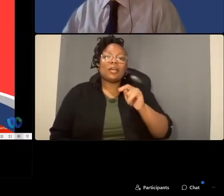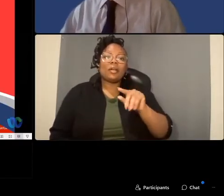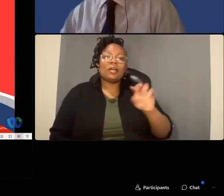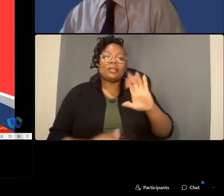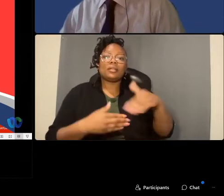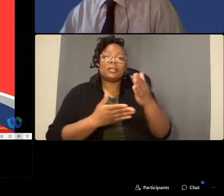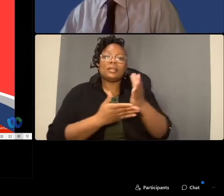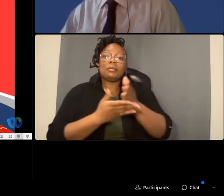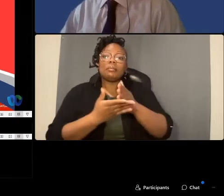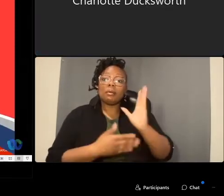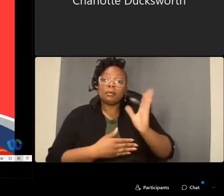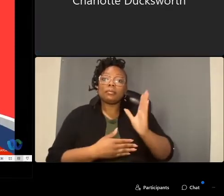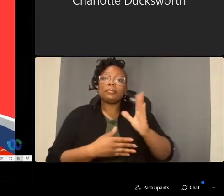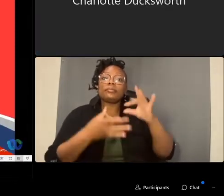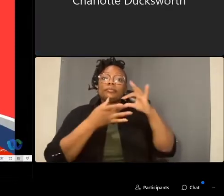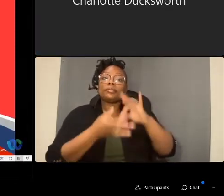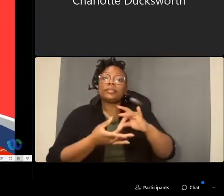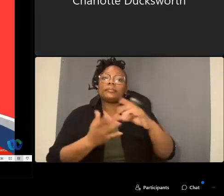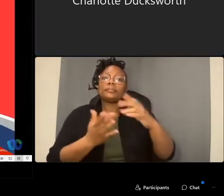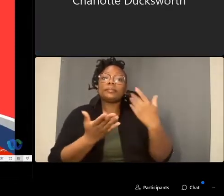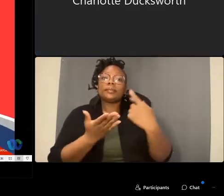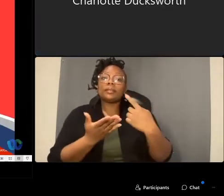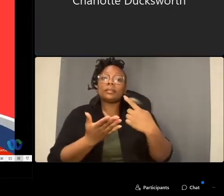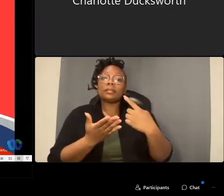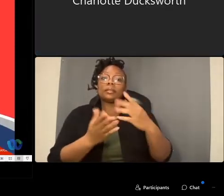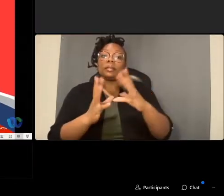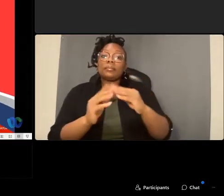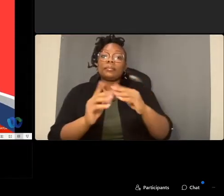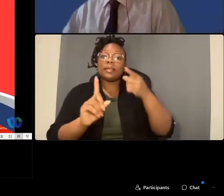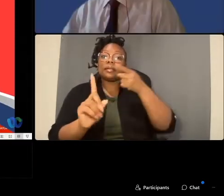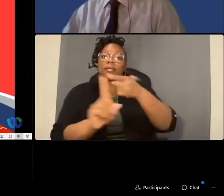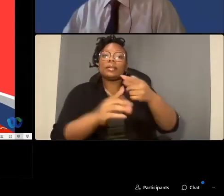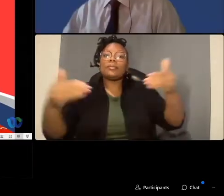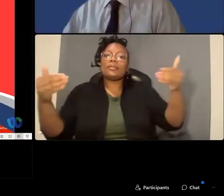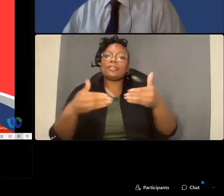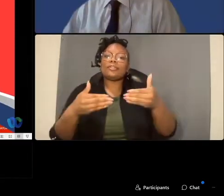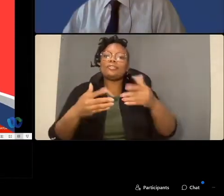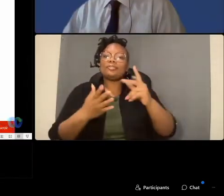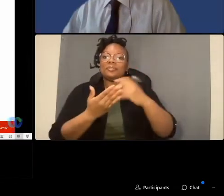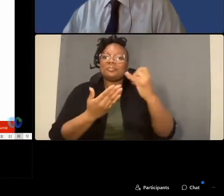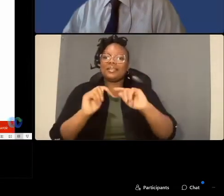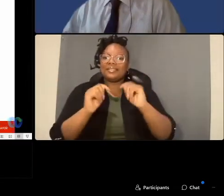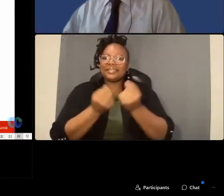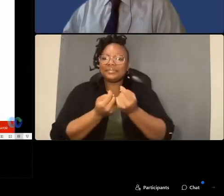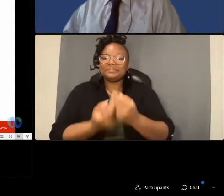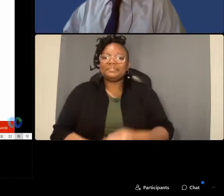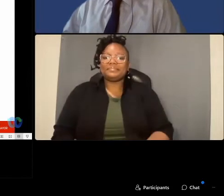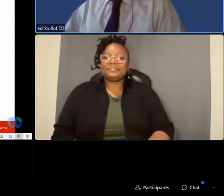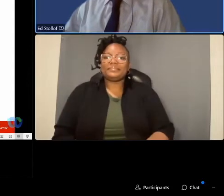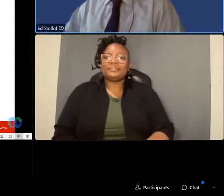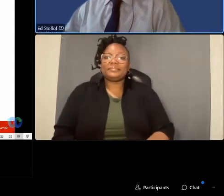presentation goes over the meeting objectives and we'll introduce our project team the objectives